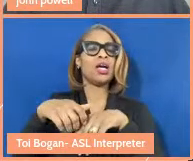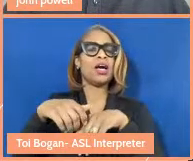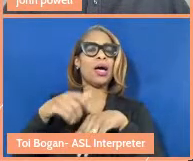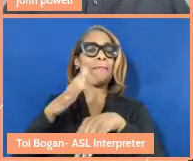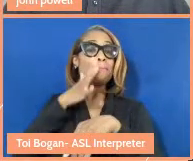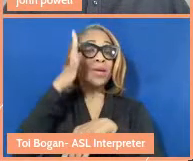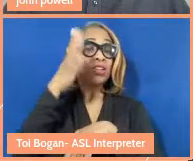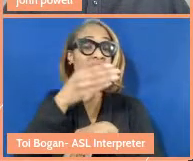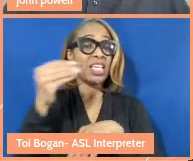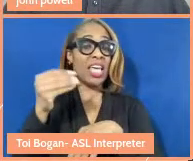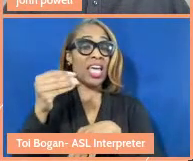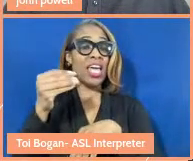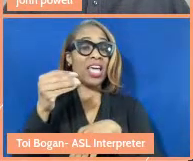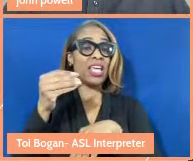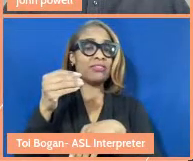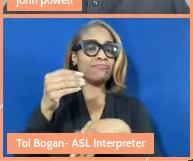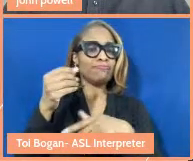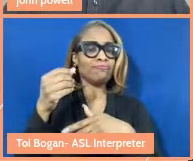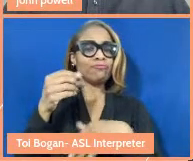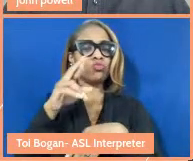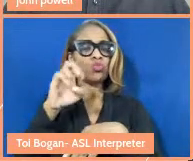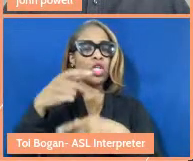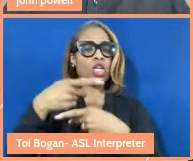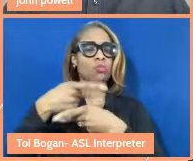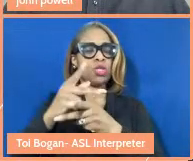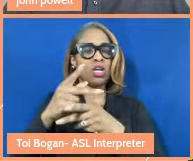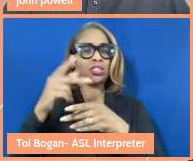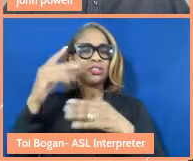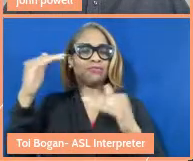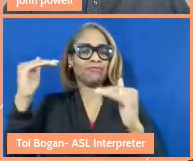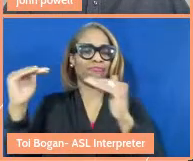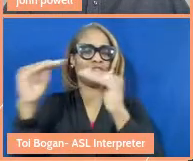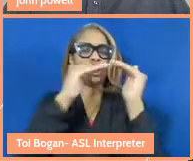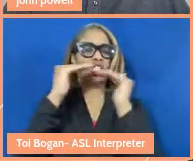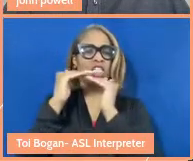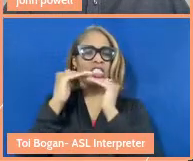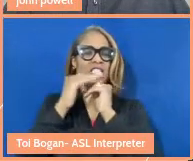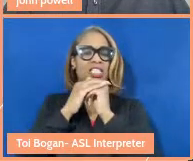and so that's I've been writing about. I've been covering reproductive justice organizing